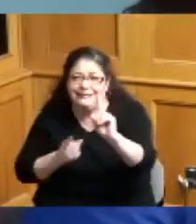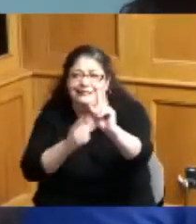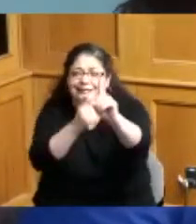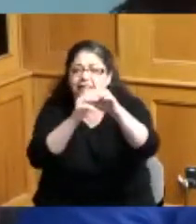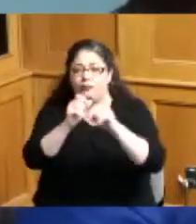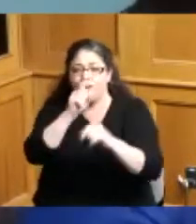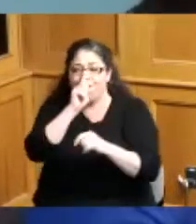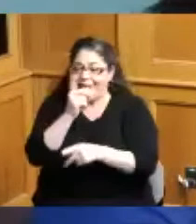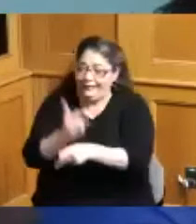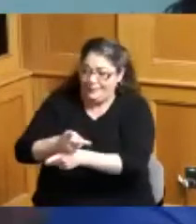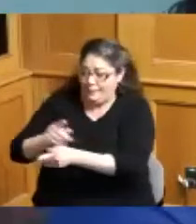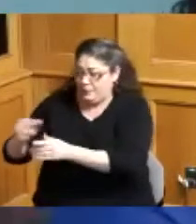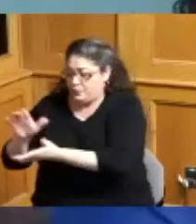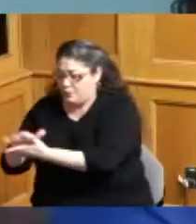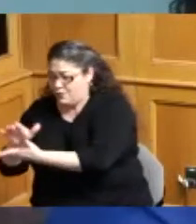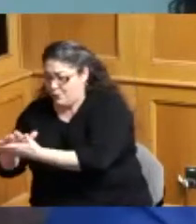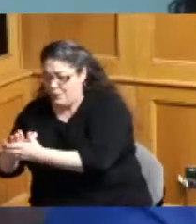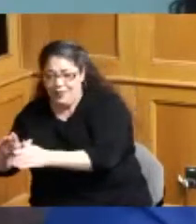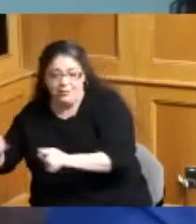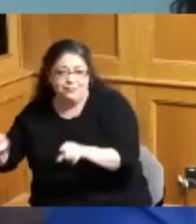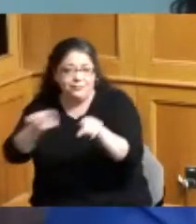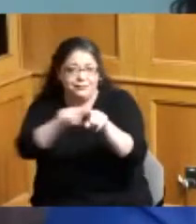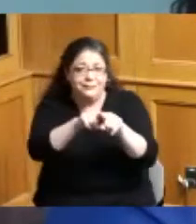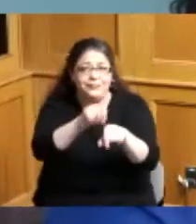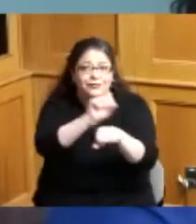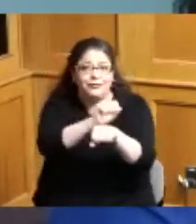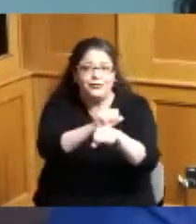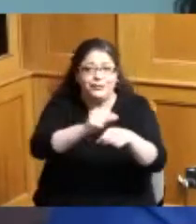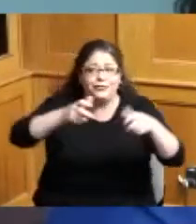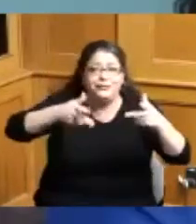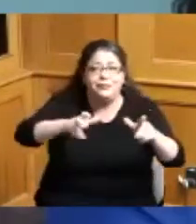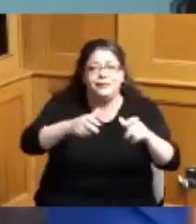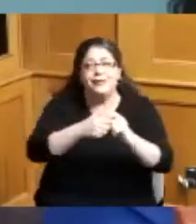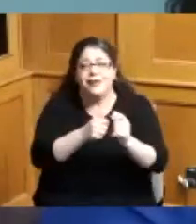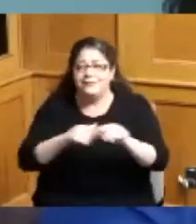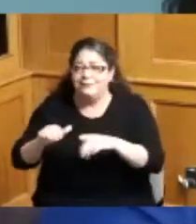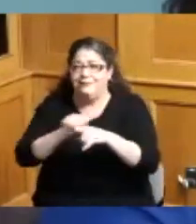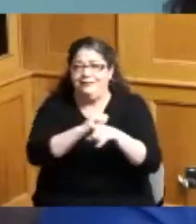grades up that these young people are doing it's hard to get to a state championship